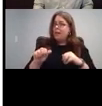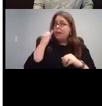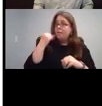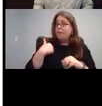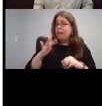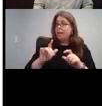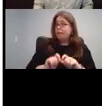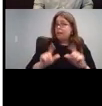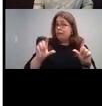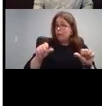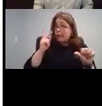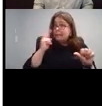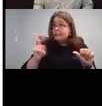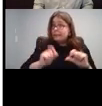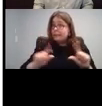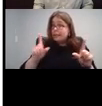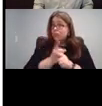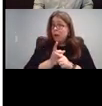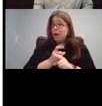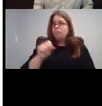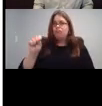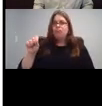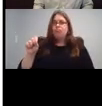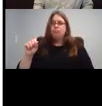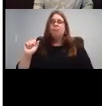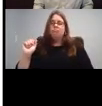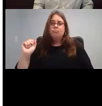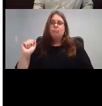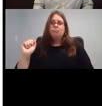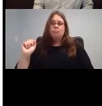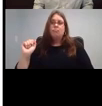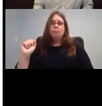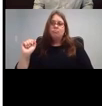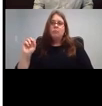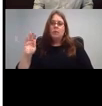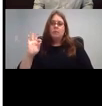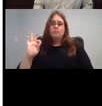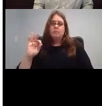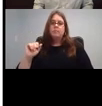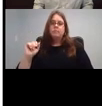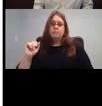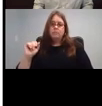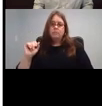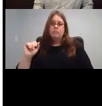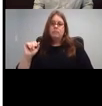see the gym is that Okay, good. Thank you. Okay, moving on. So